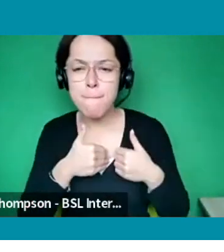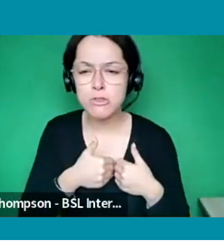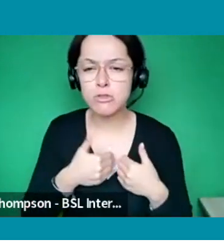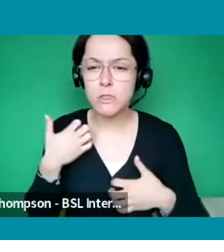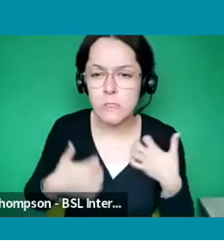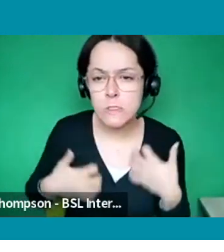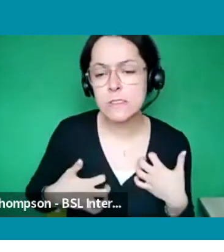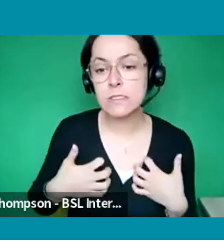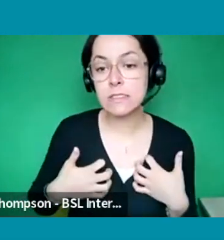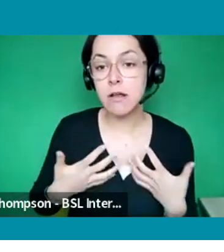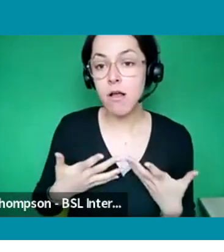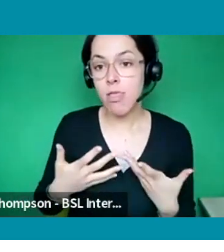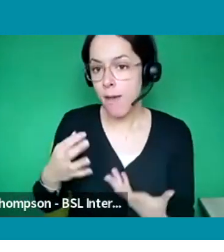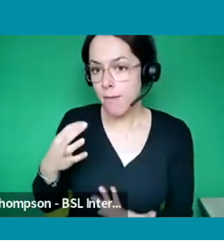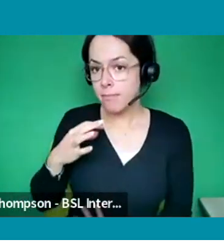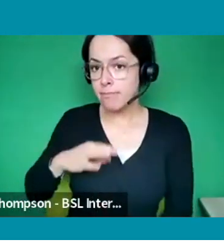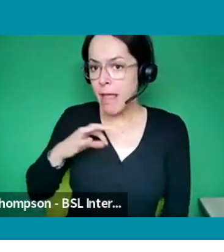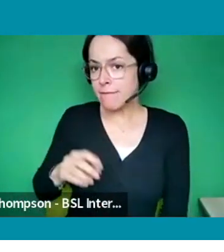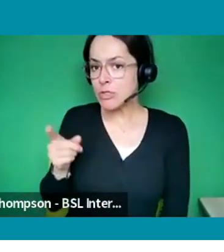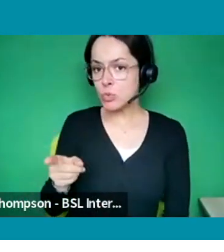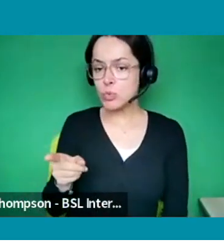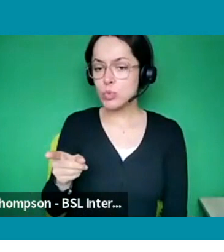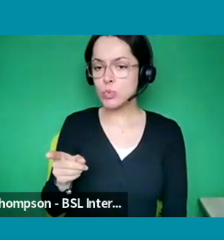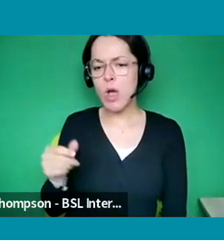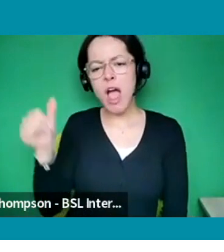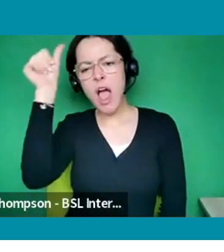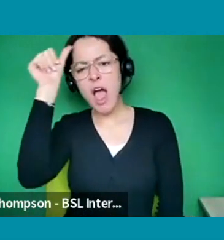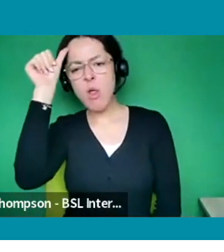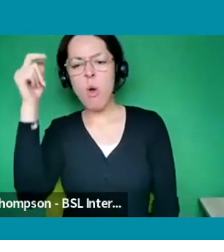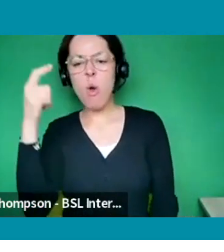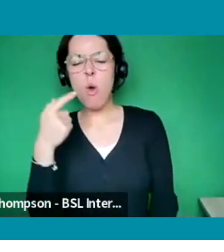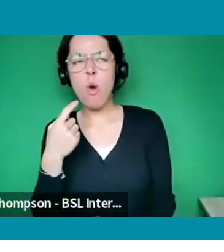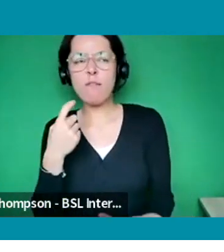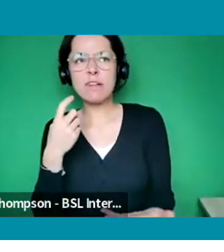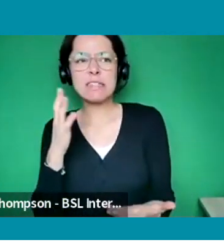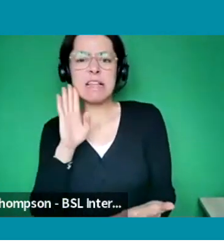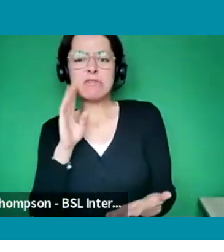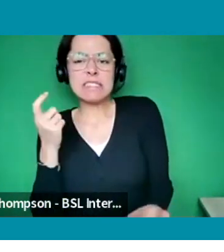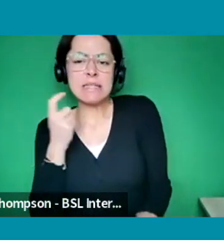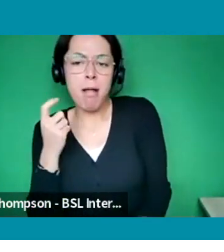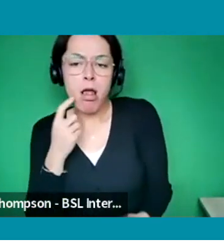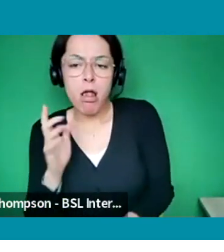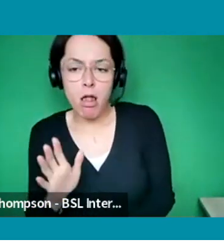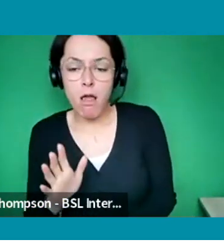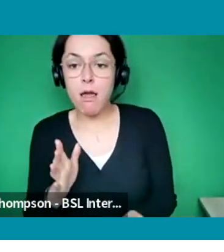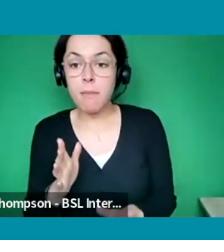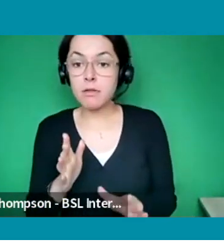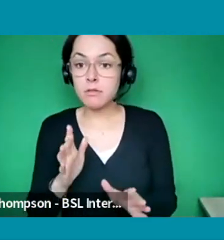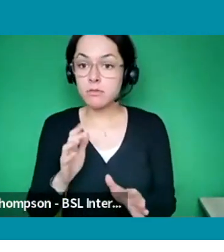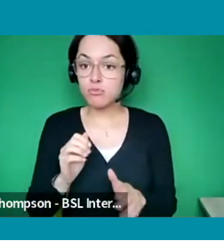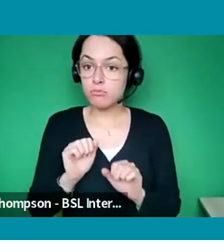I know it sounds really obvious but honestly it will really put you one step ahead of most